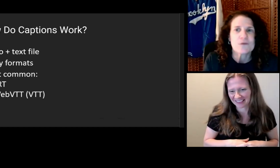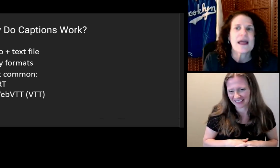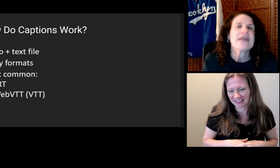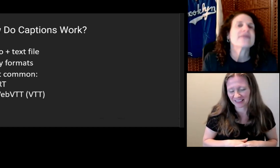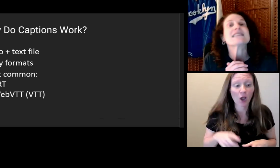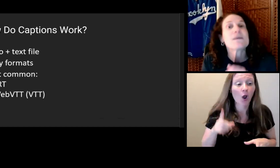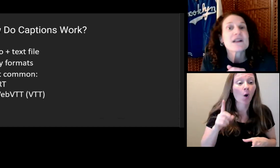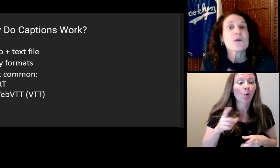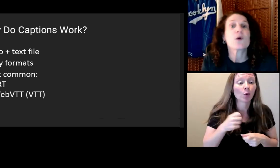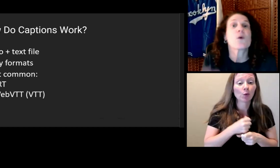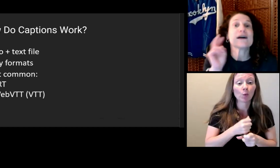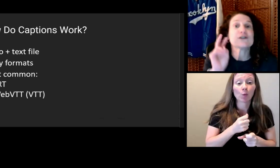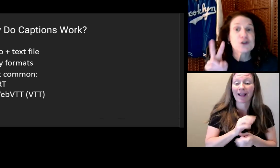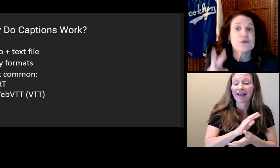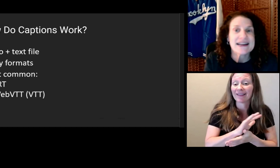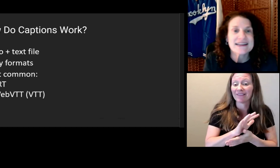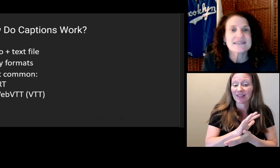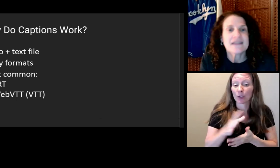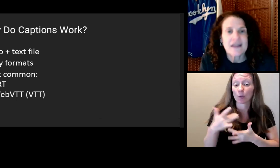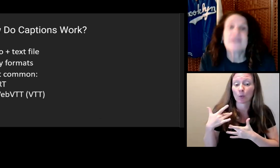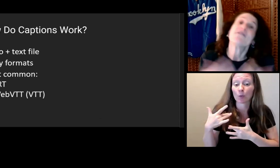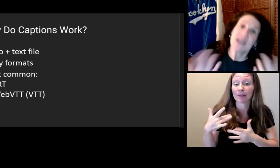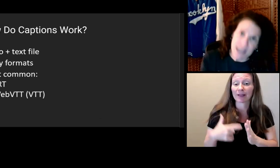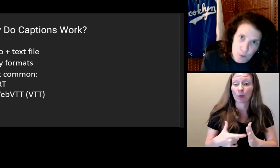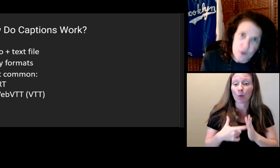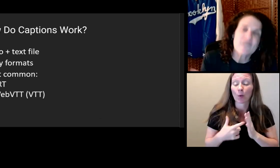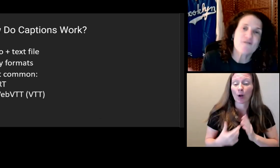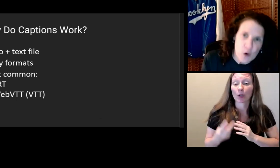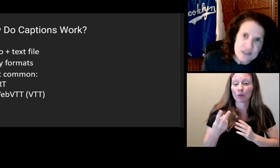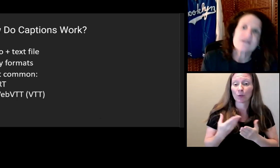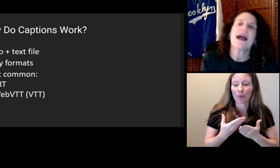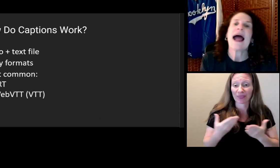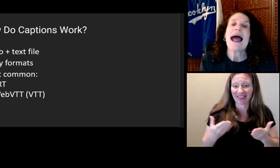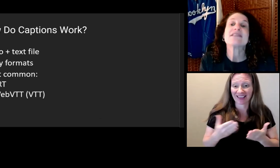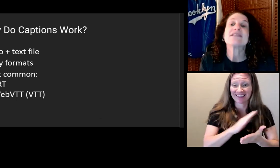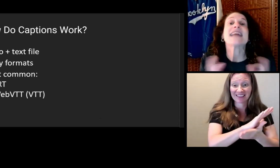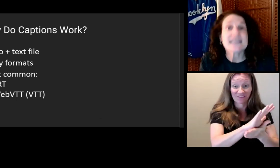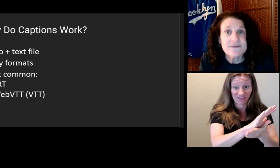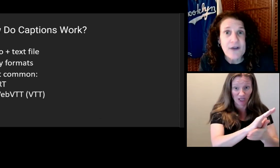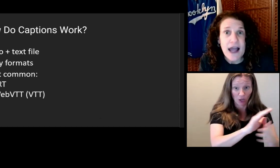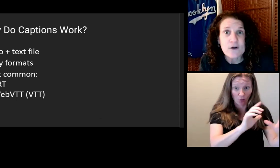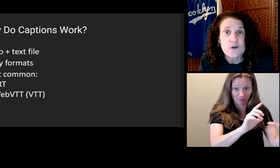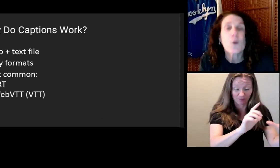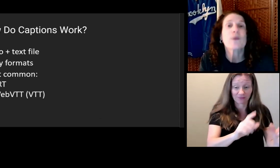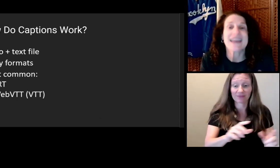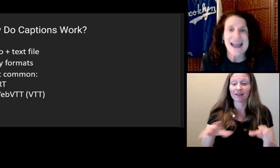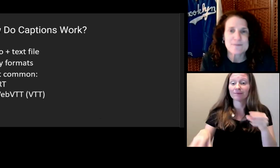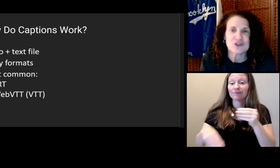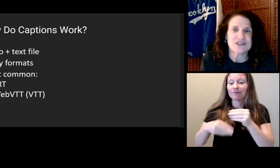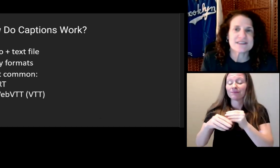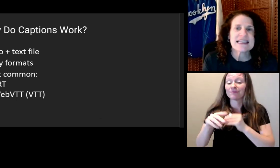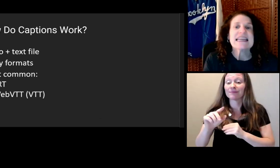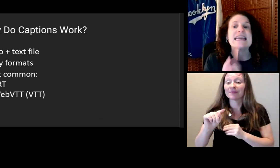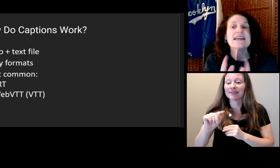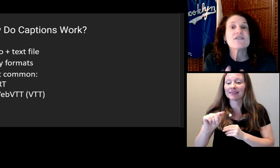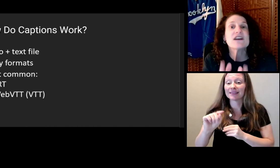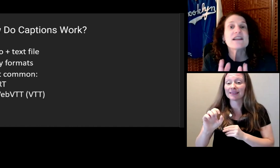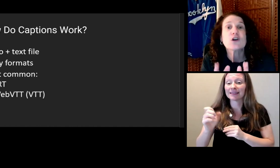They typically require two things. The video, of course, and the text file with the captions.